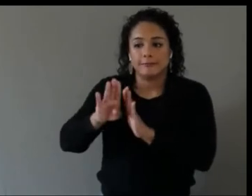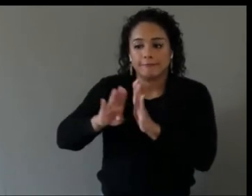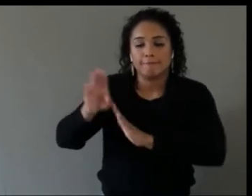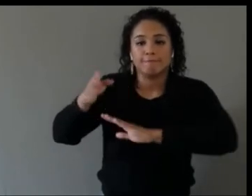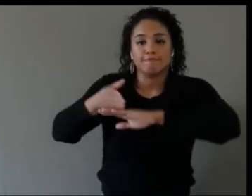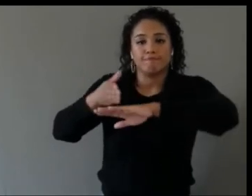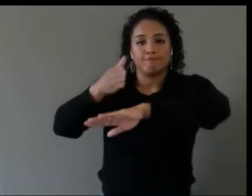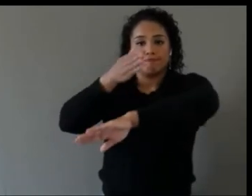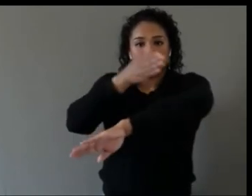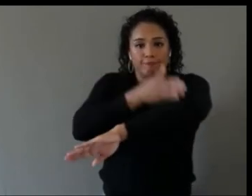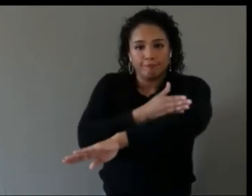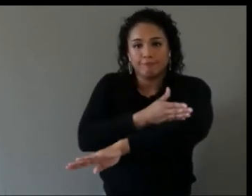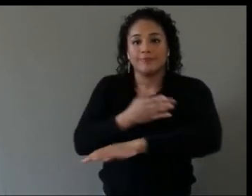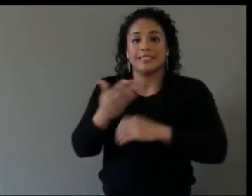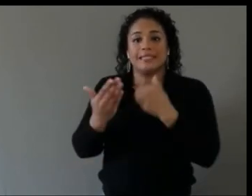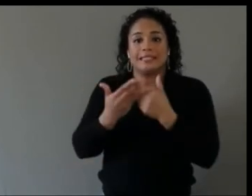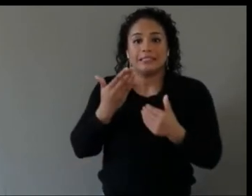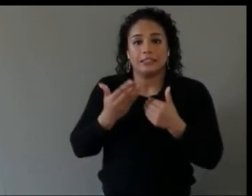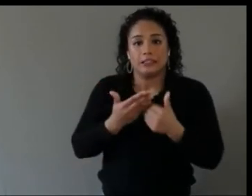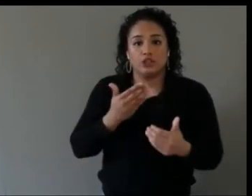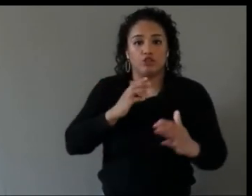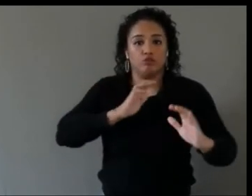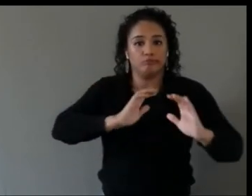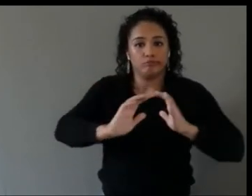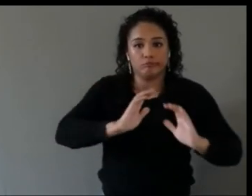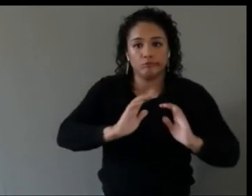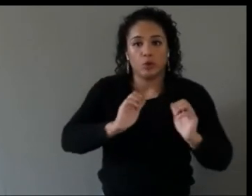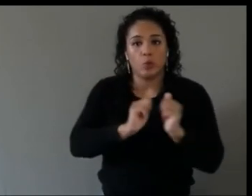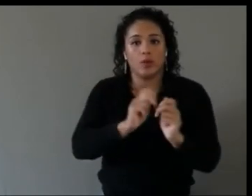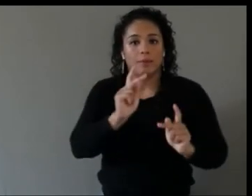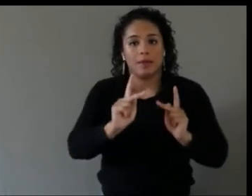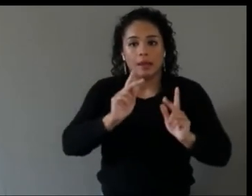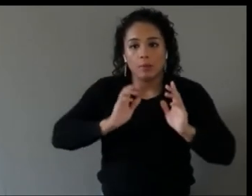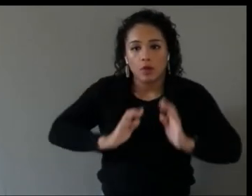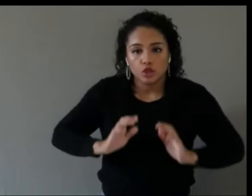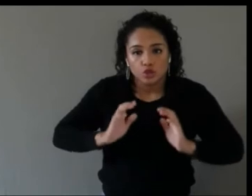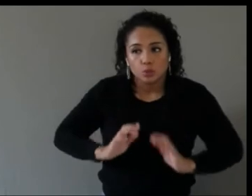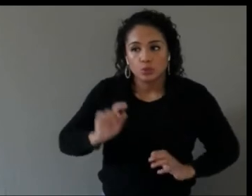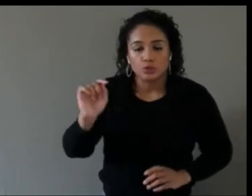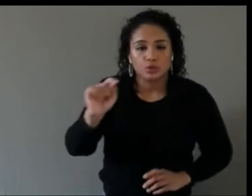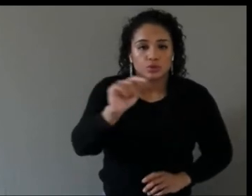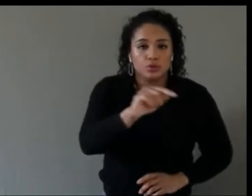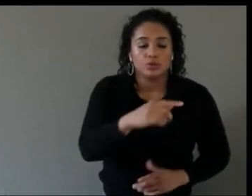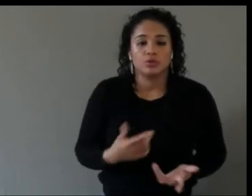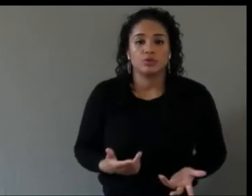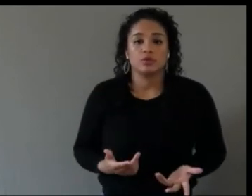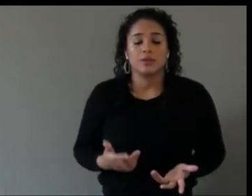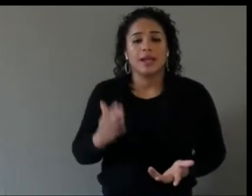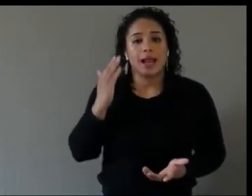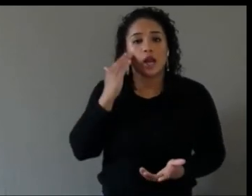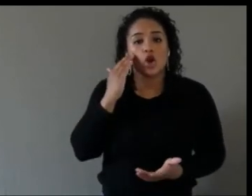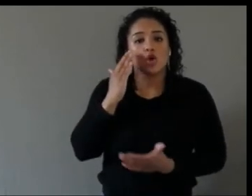I know that some of the folks on this panel have built out that pathway already, right,